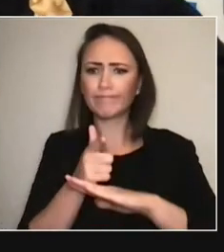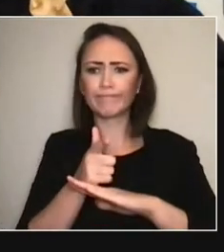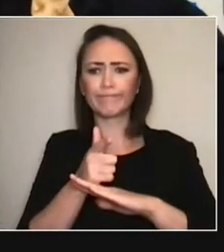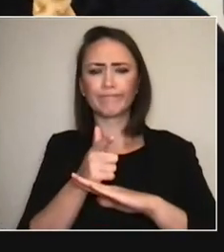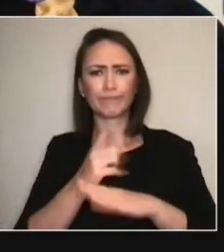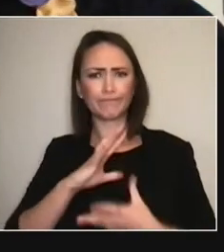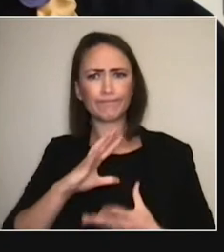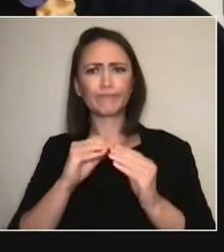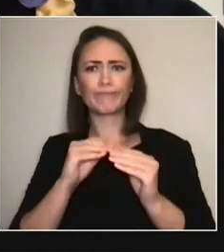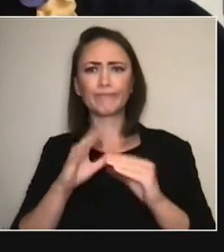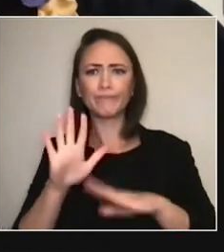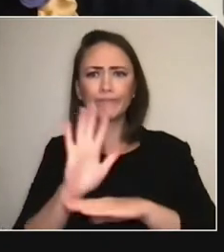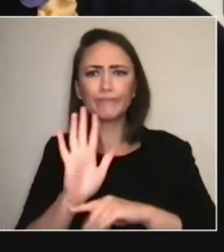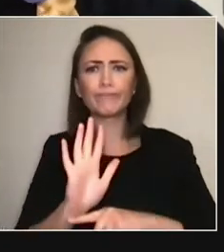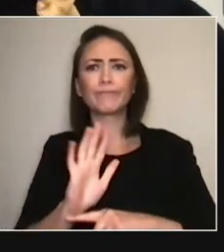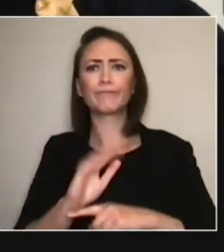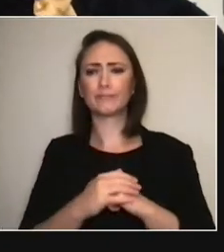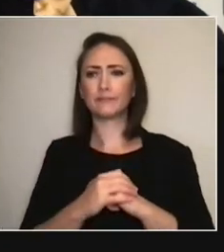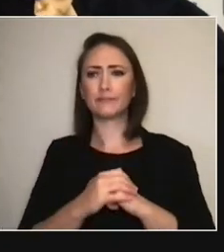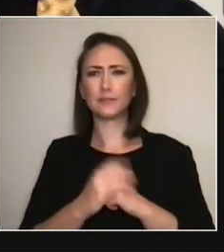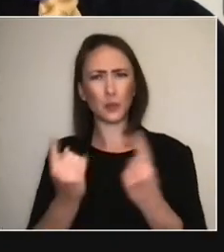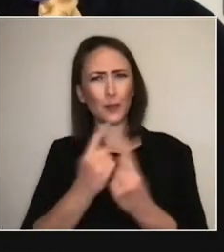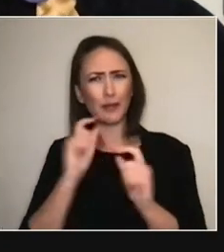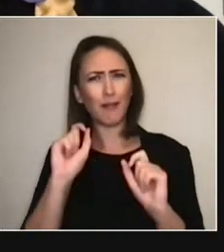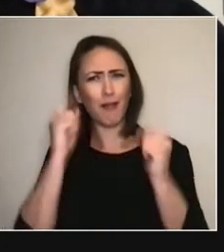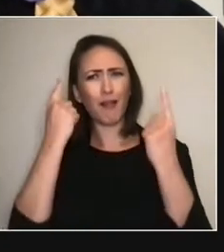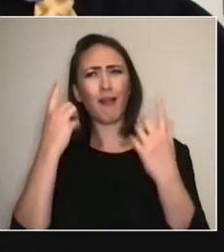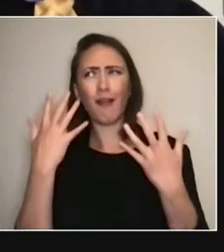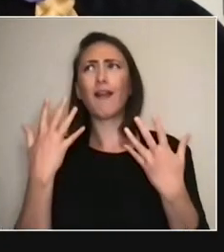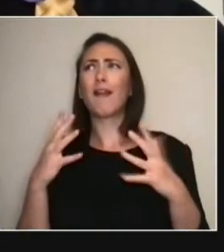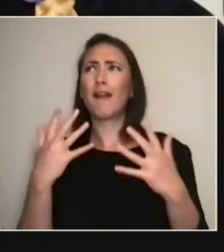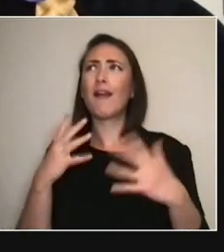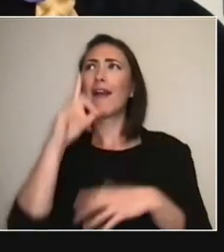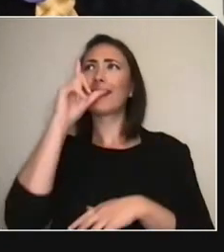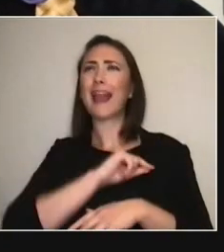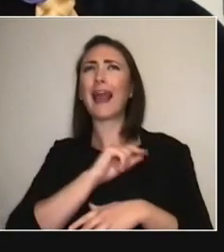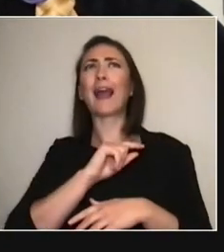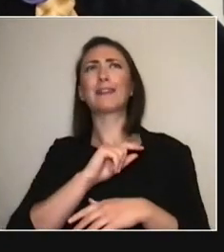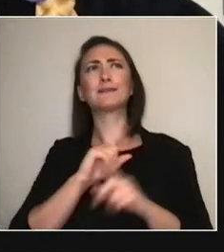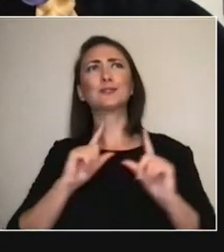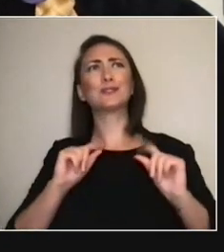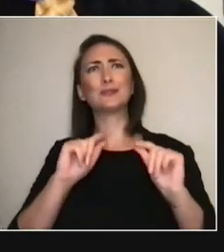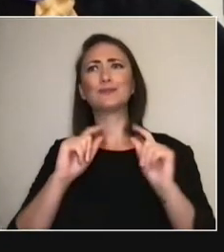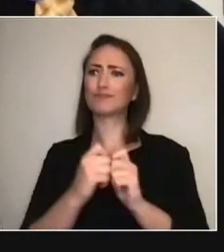And we found out we were kind of on to something. So that, plus this sort of overall trend